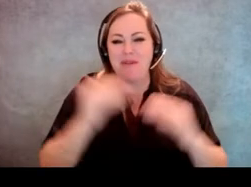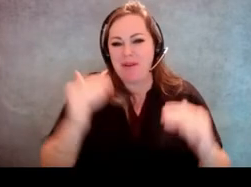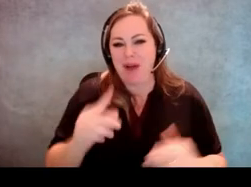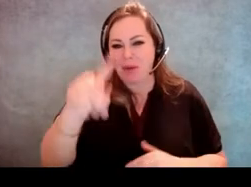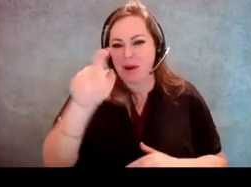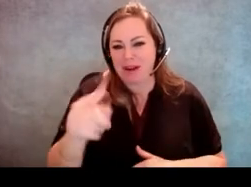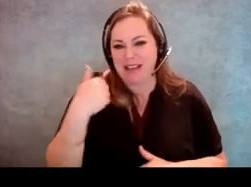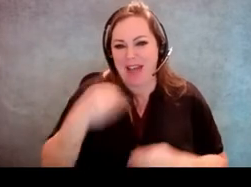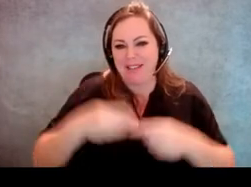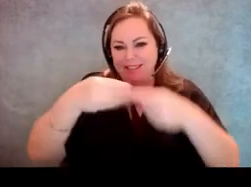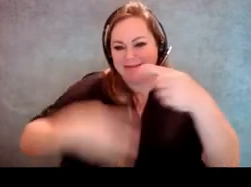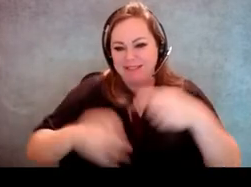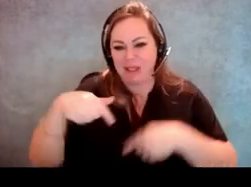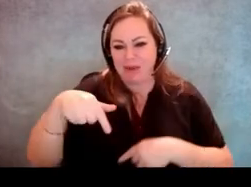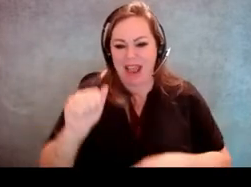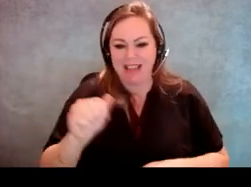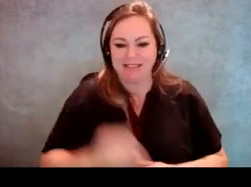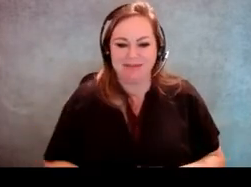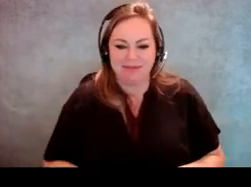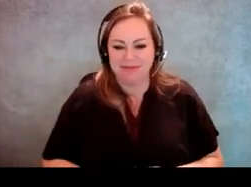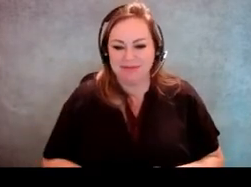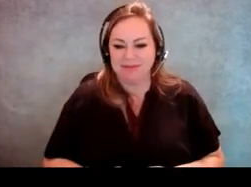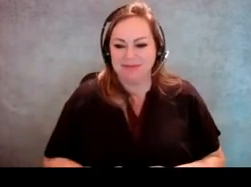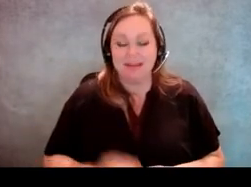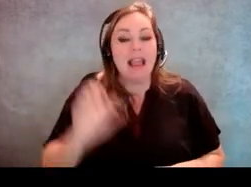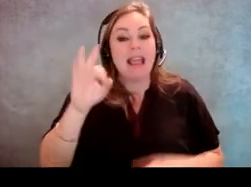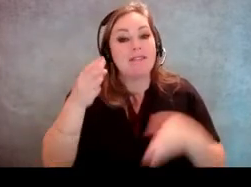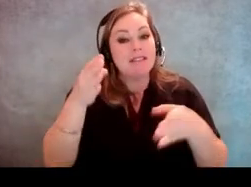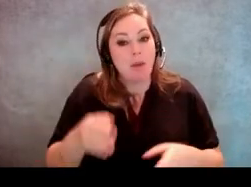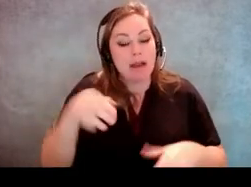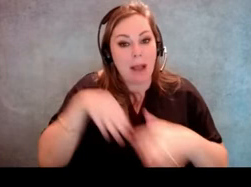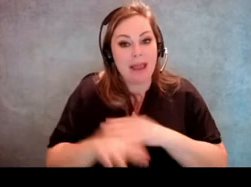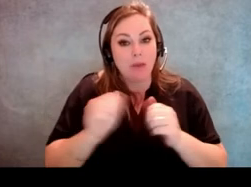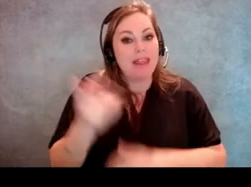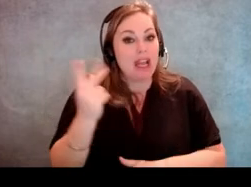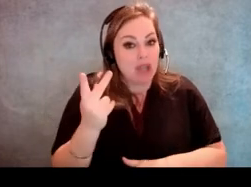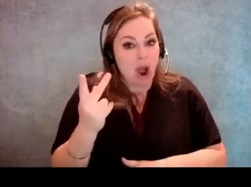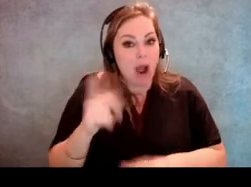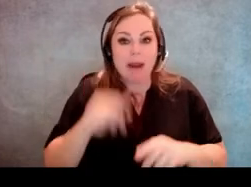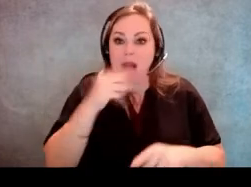we have one question in the Q&A. It is, if someone comes in with a dog not wearing a sign,